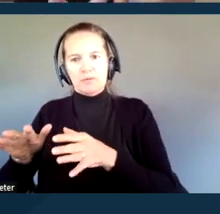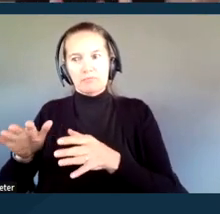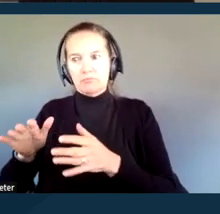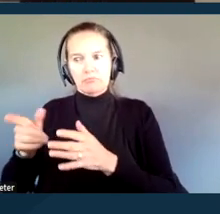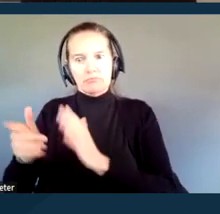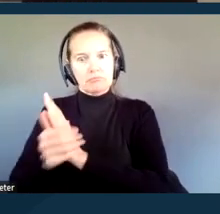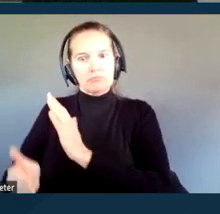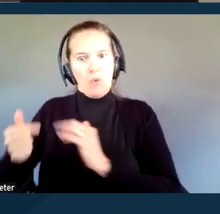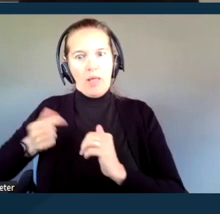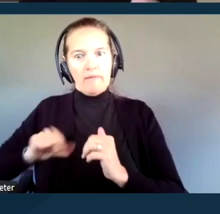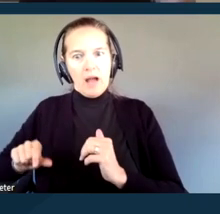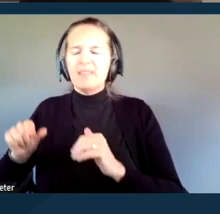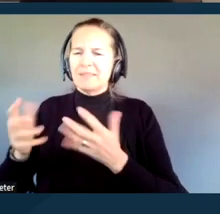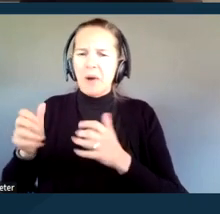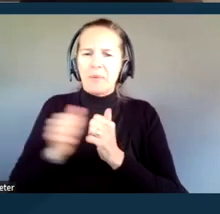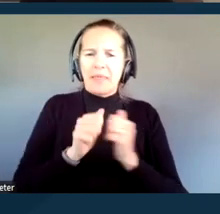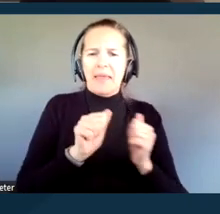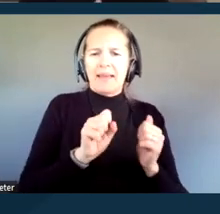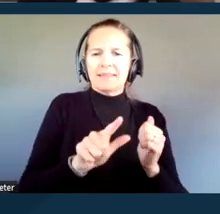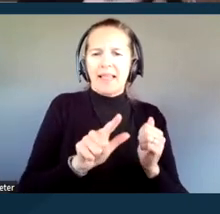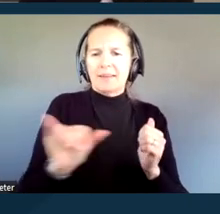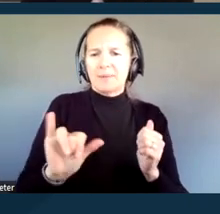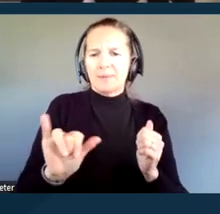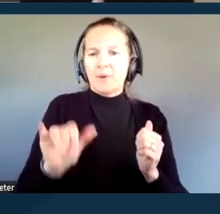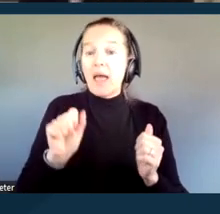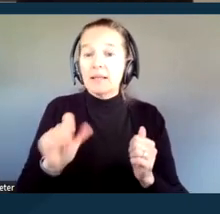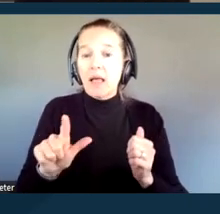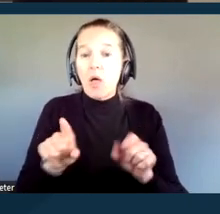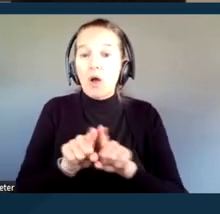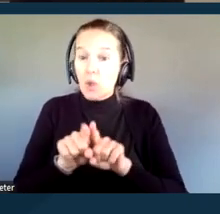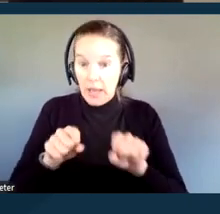And with ASL, you can also have certified deaf interpreters,